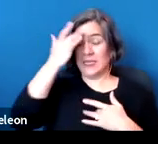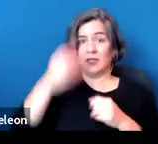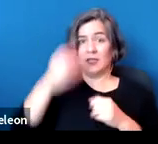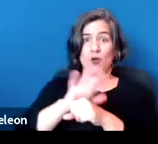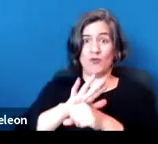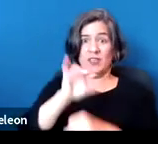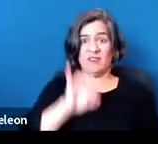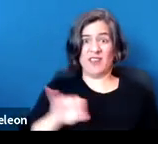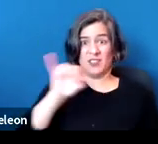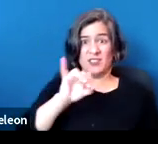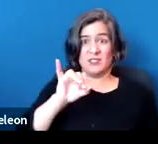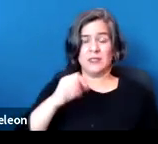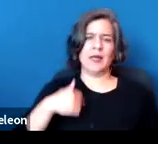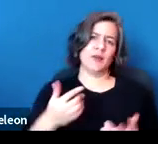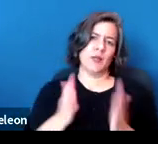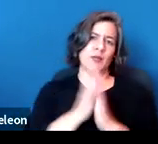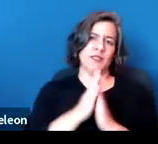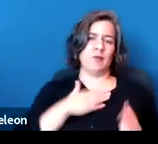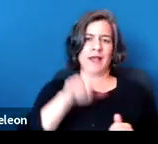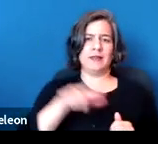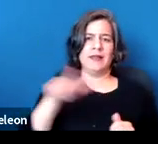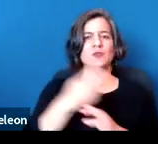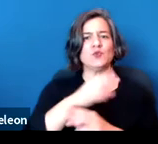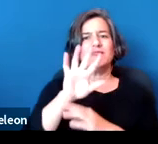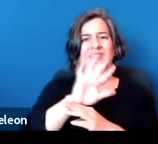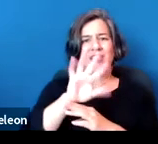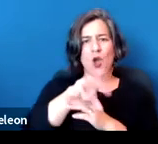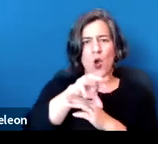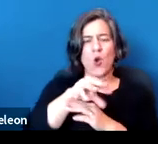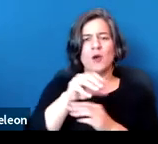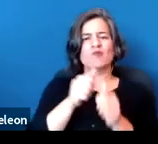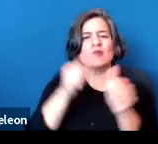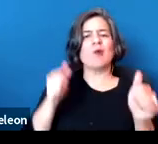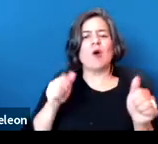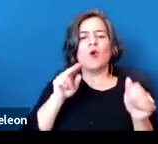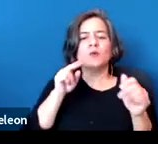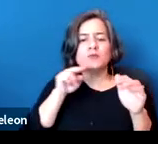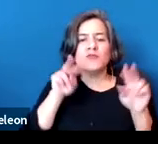I am requesting that my landlord utilize video or remote viewing to ensure that I will continue